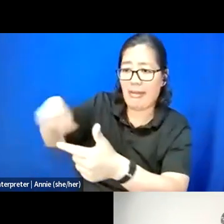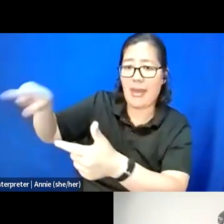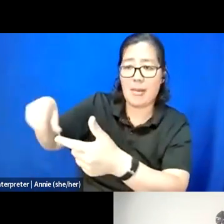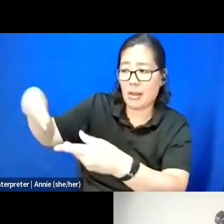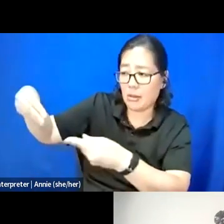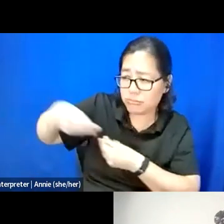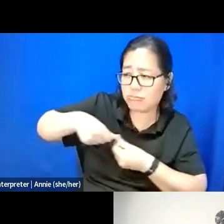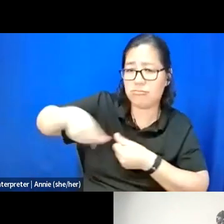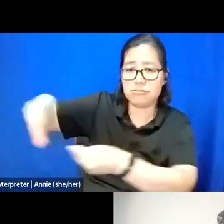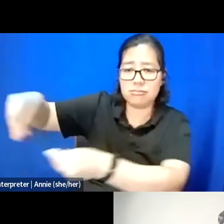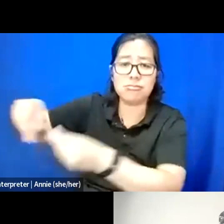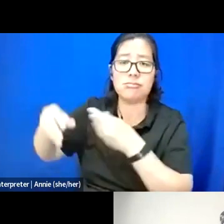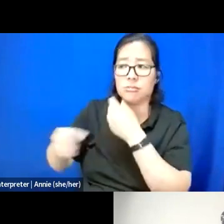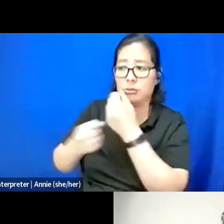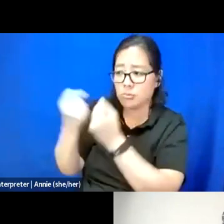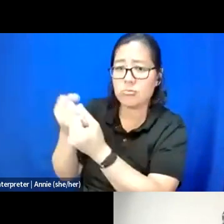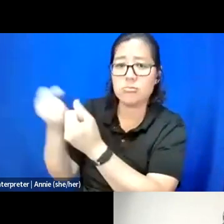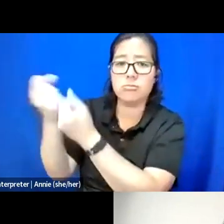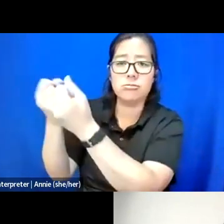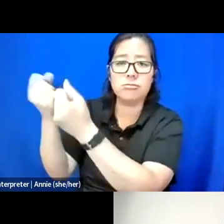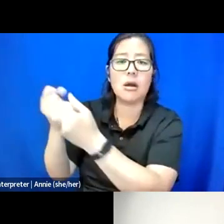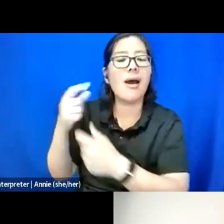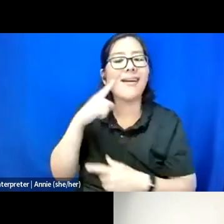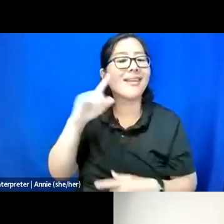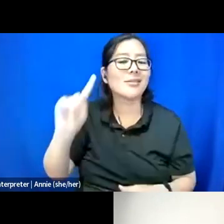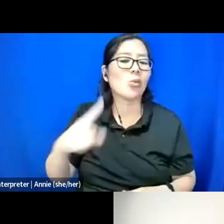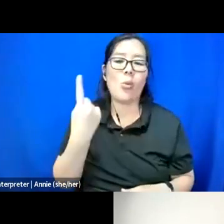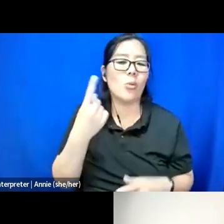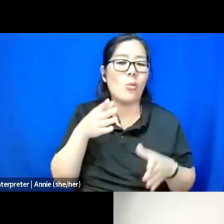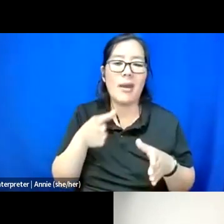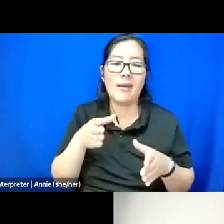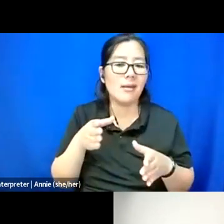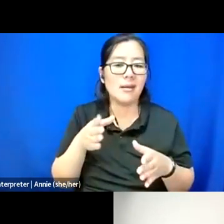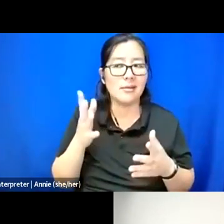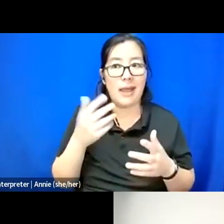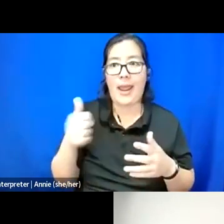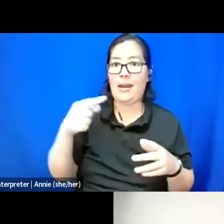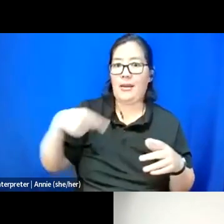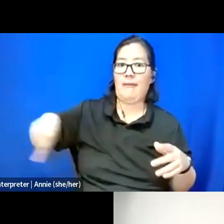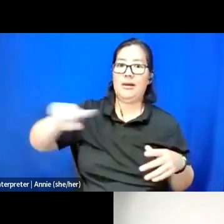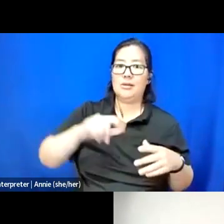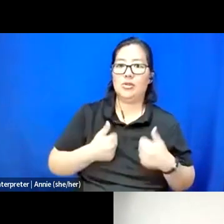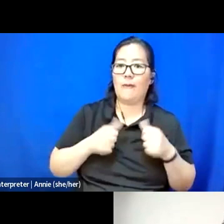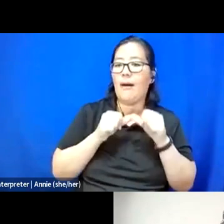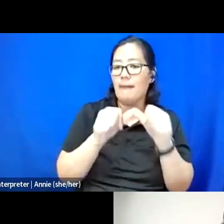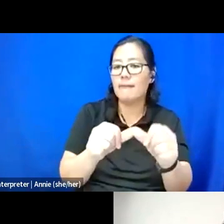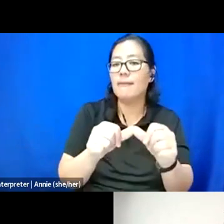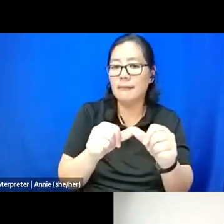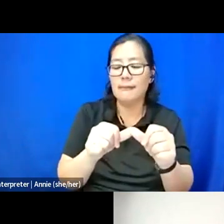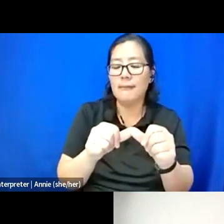And I think that's the only way that any of us really survives is being able to go back